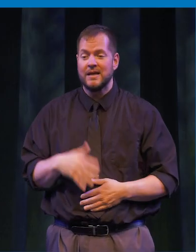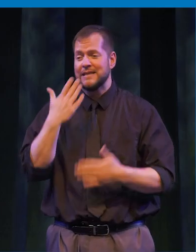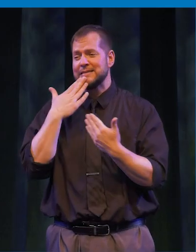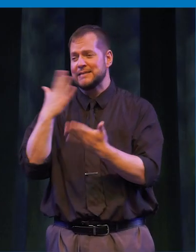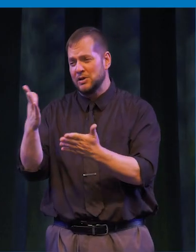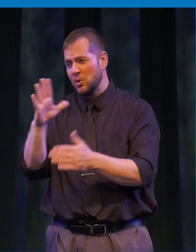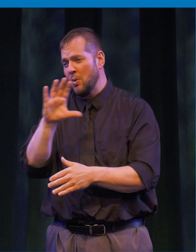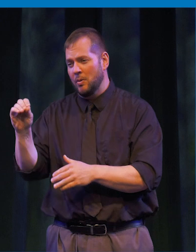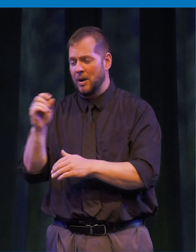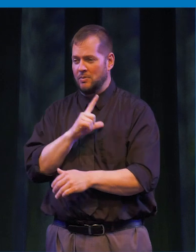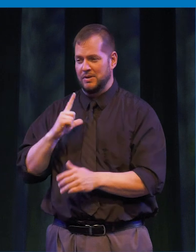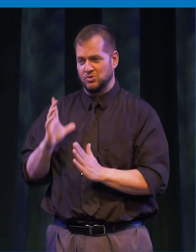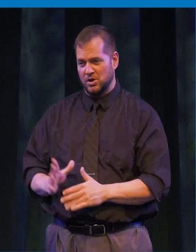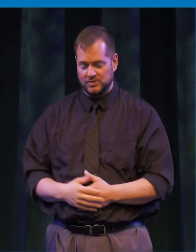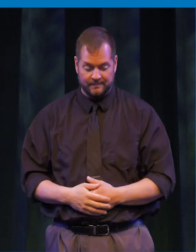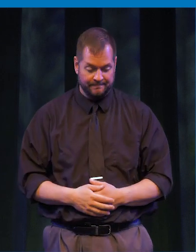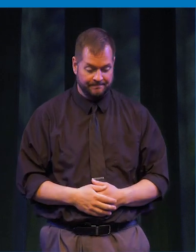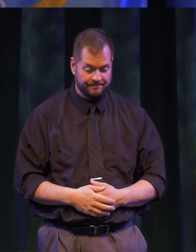Thank you, County Legislators.